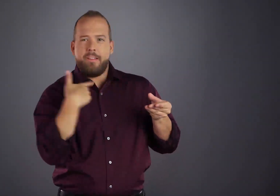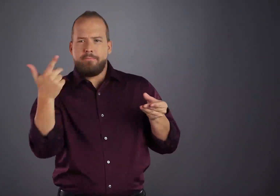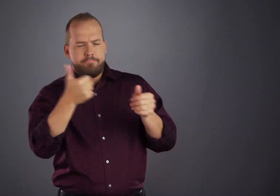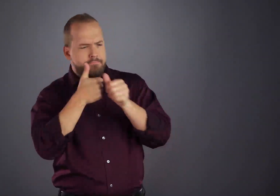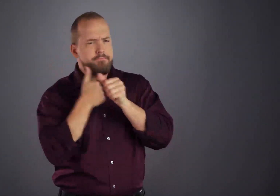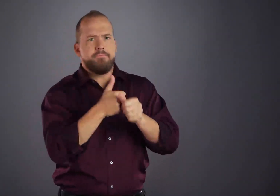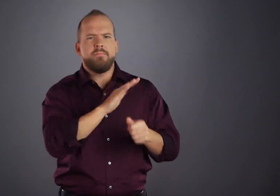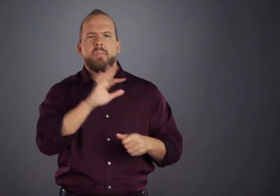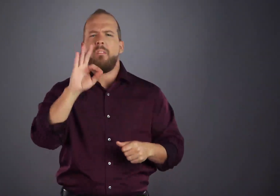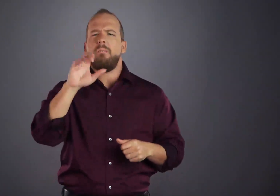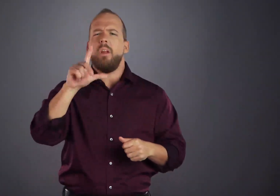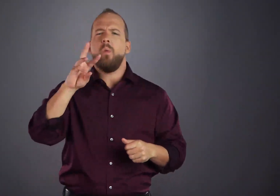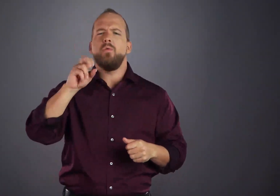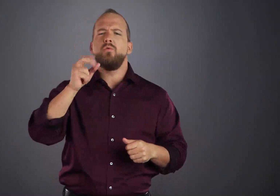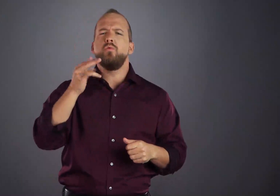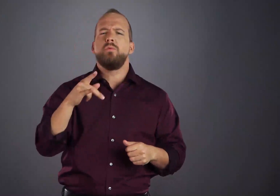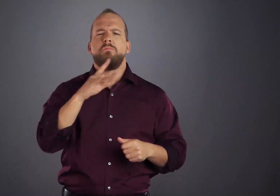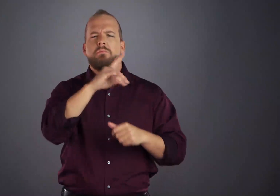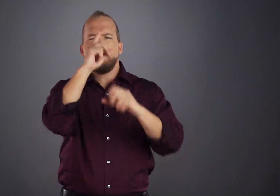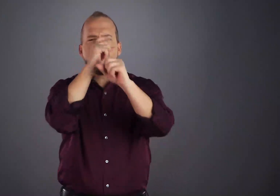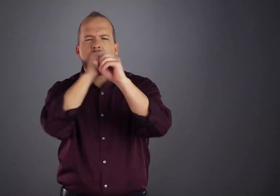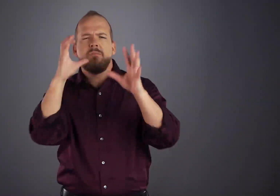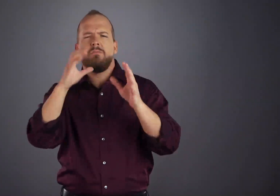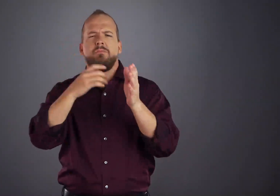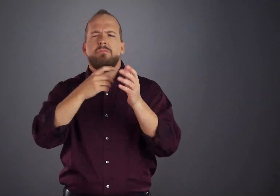within the fellowship.